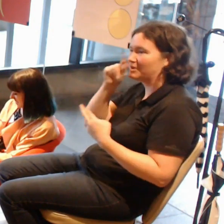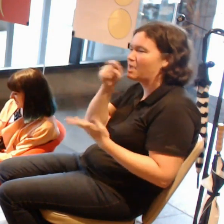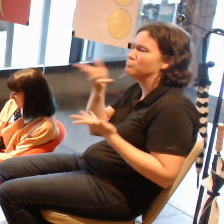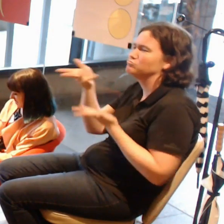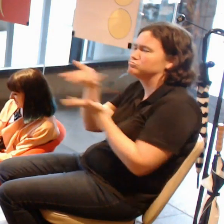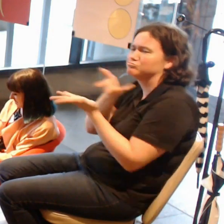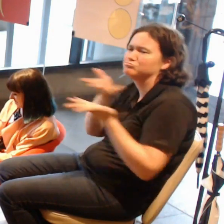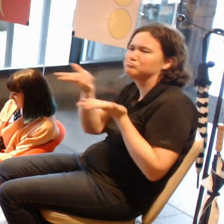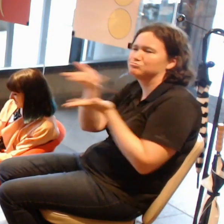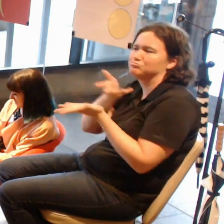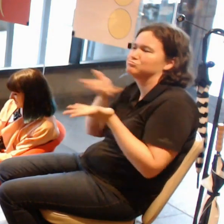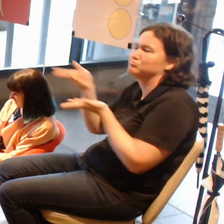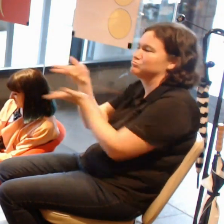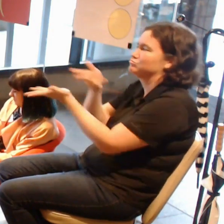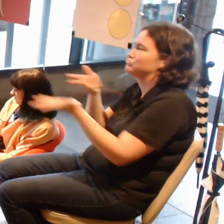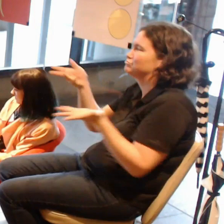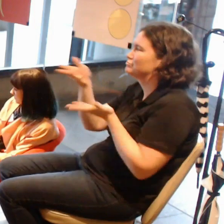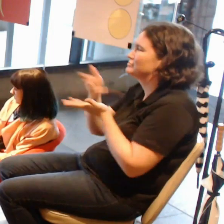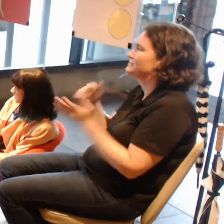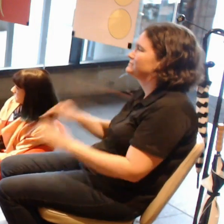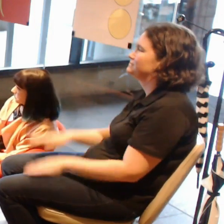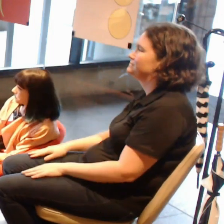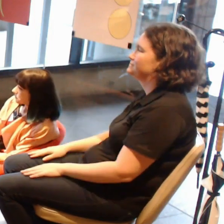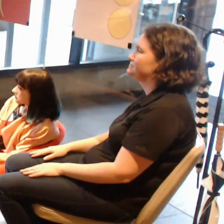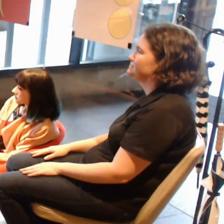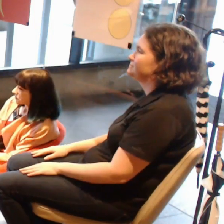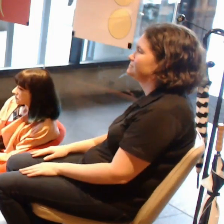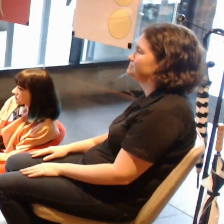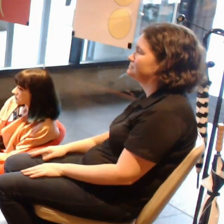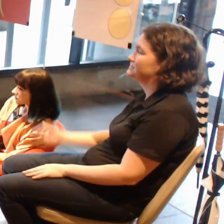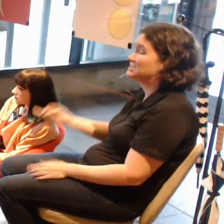Killer advice. Please stick around and make use of it.